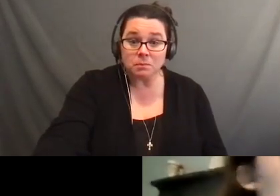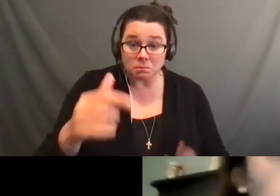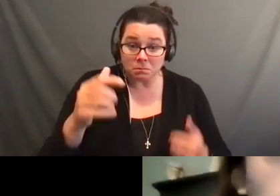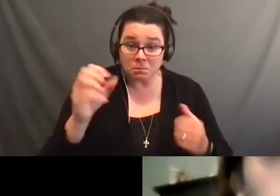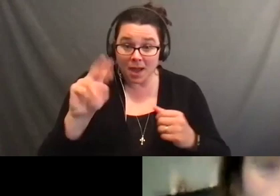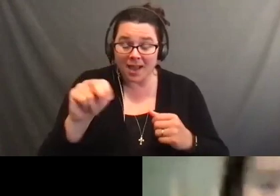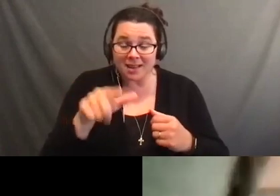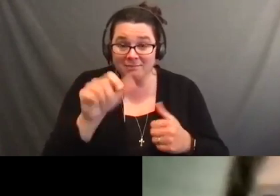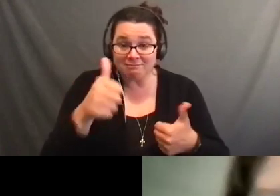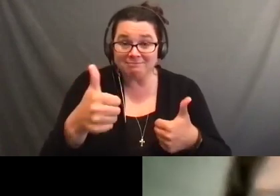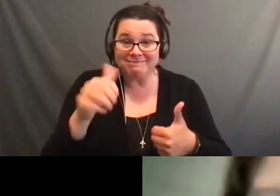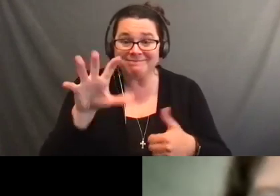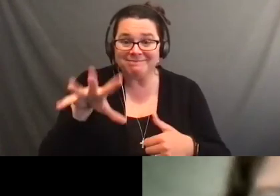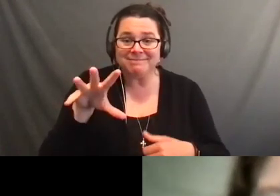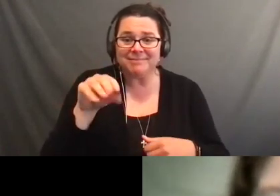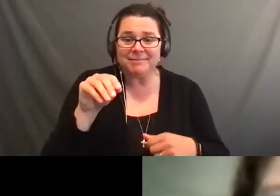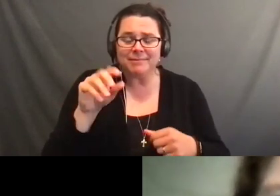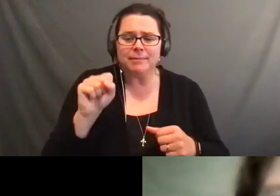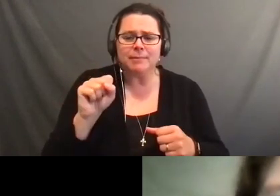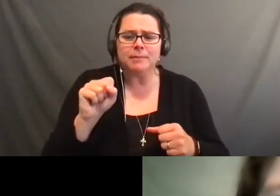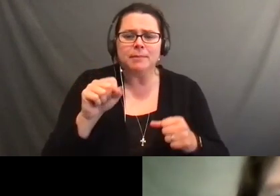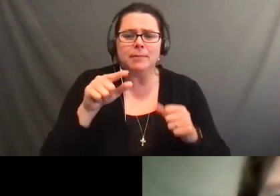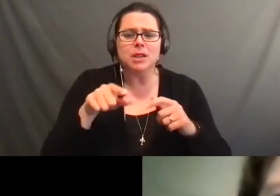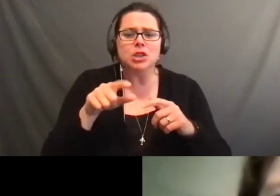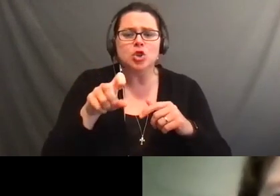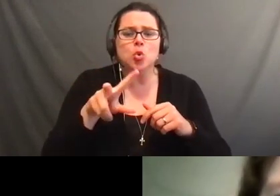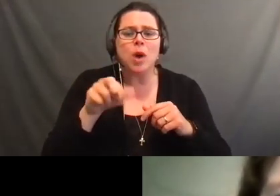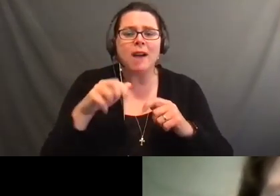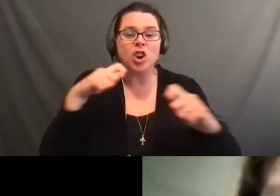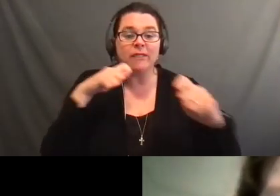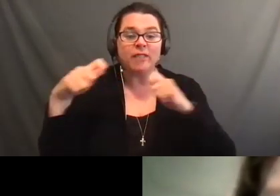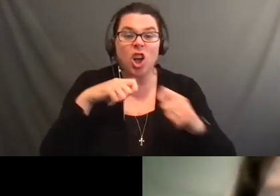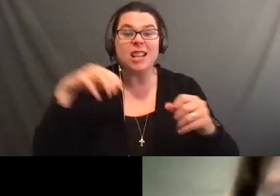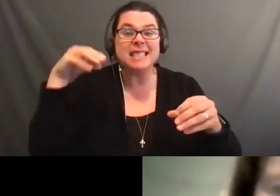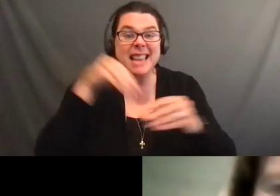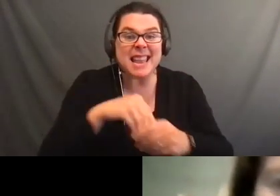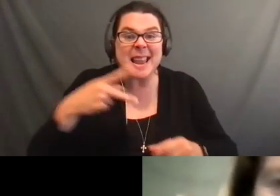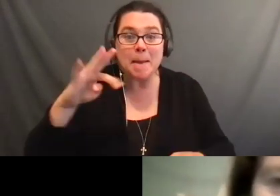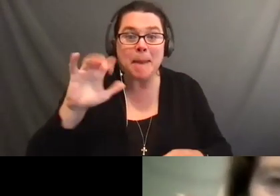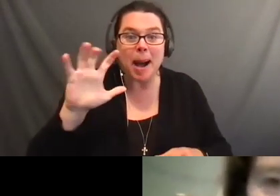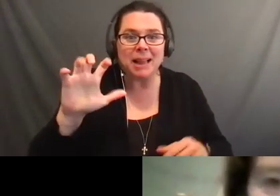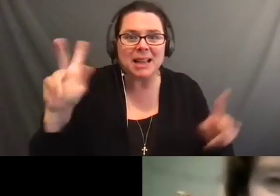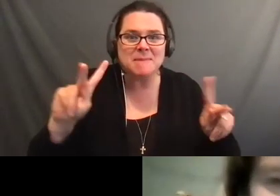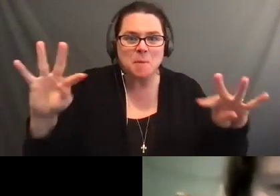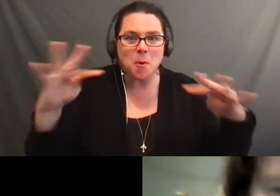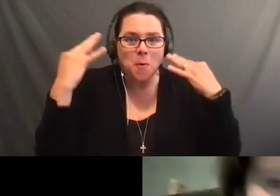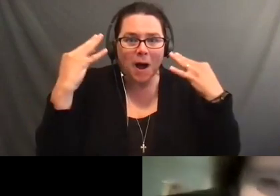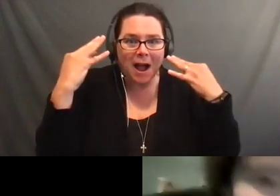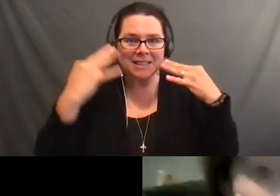Austin: Four years. >> Austin s dad: That's good. Oh, sorry. >> Interpreter: Four years.